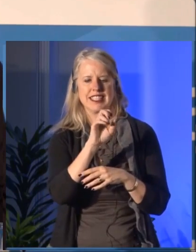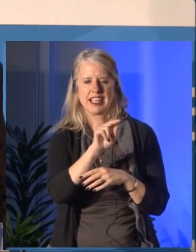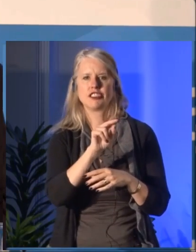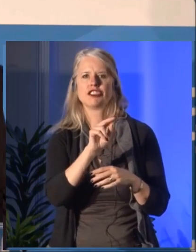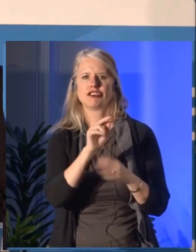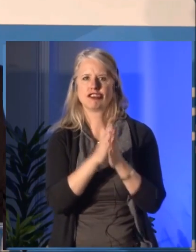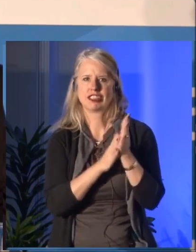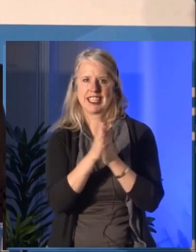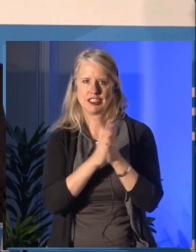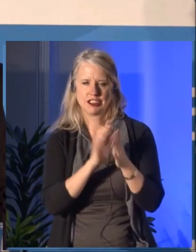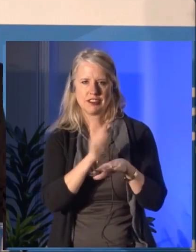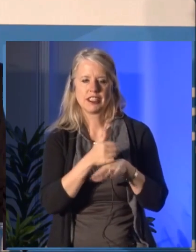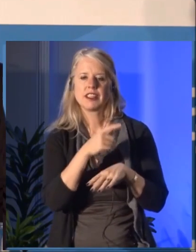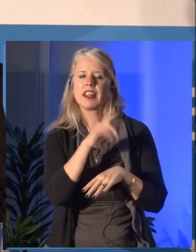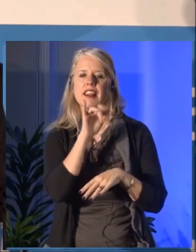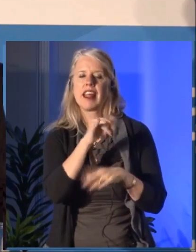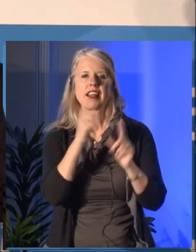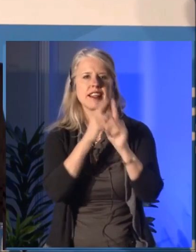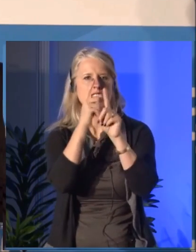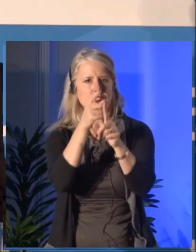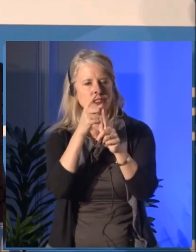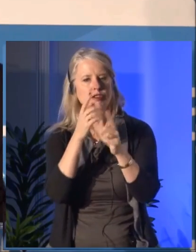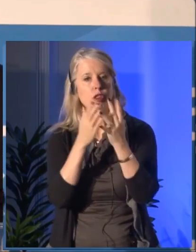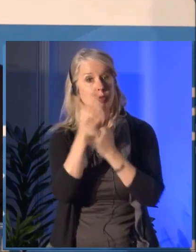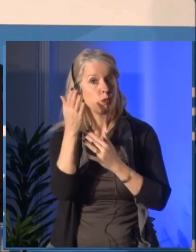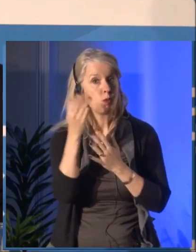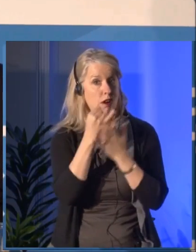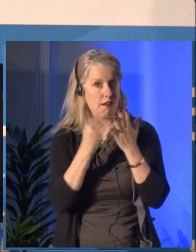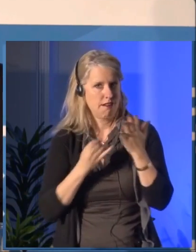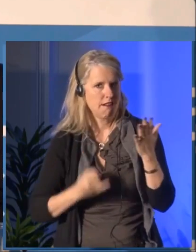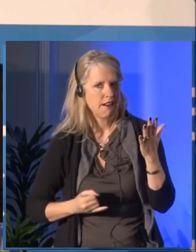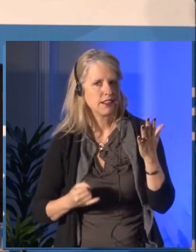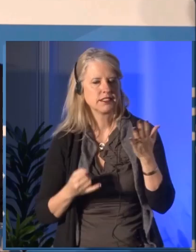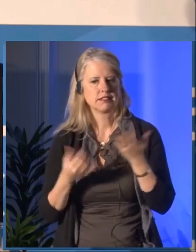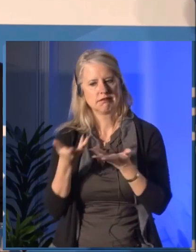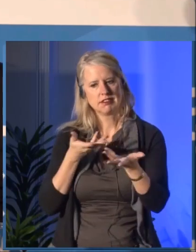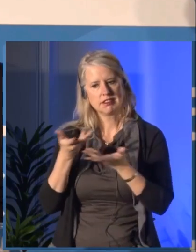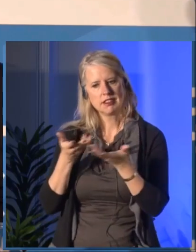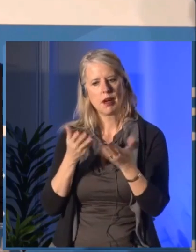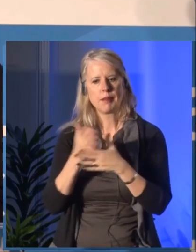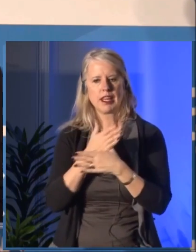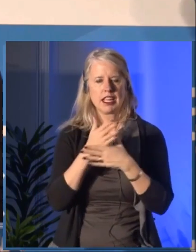by Samuel Thomas created through this initiative.